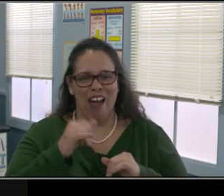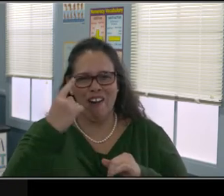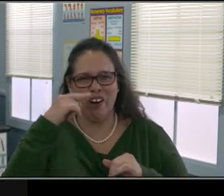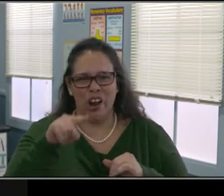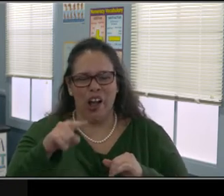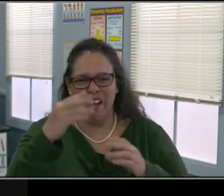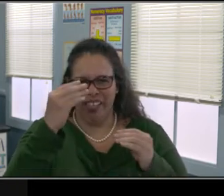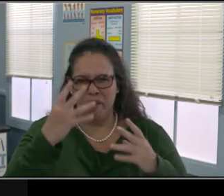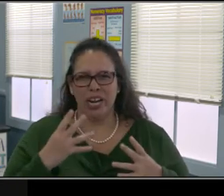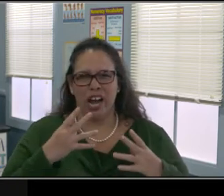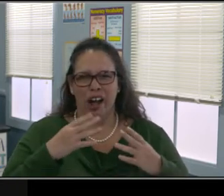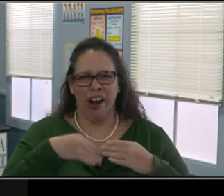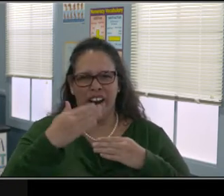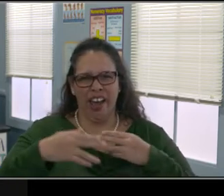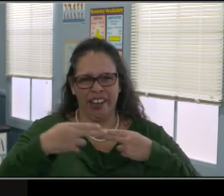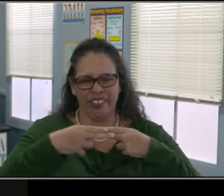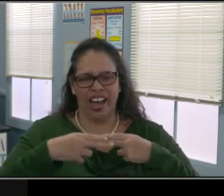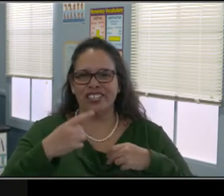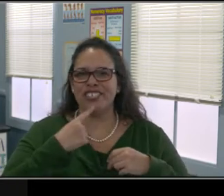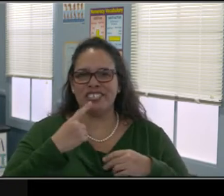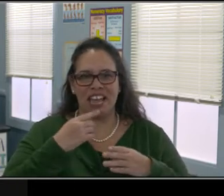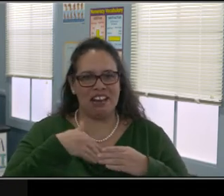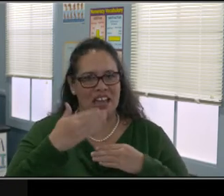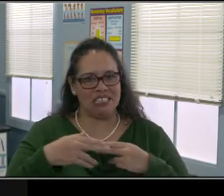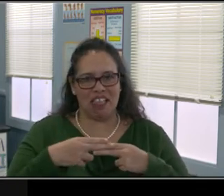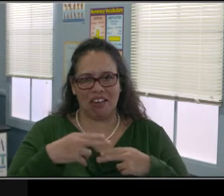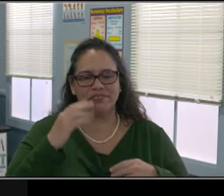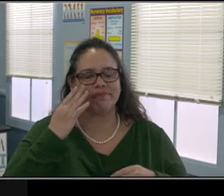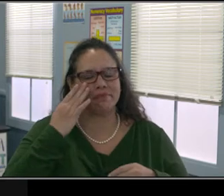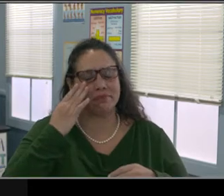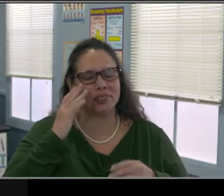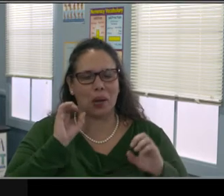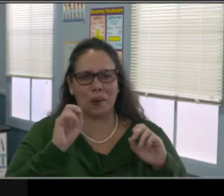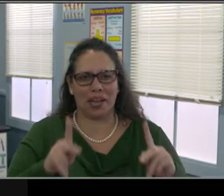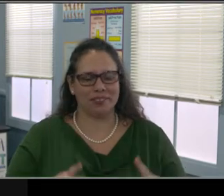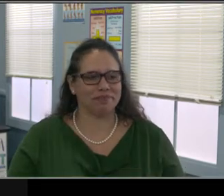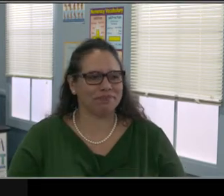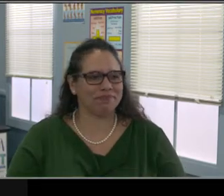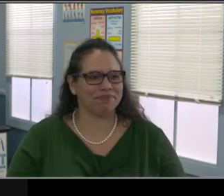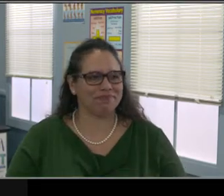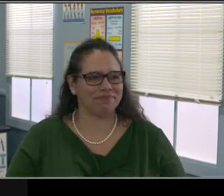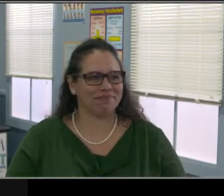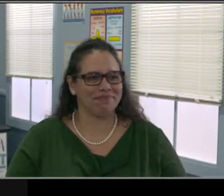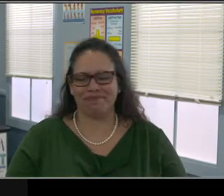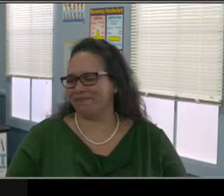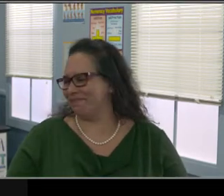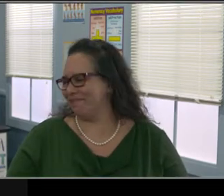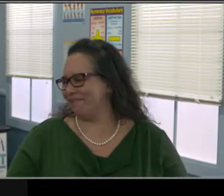So feed the positive in every day because there's challenges every day.